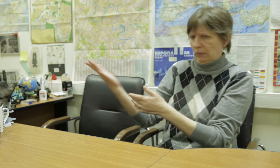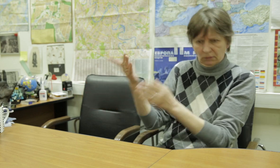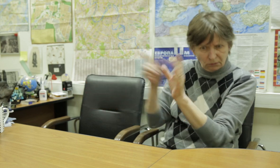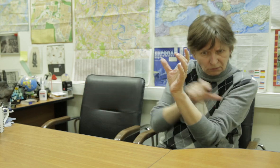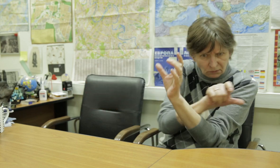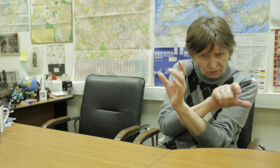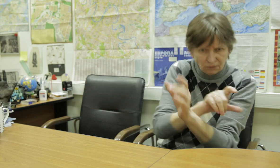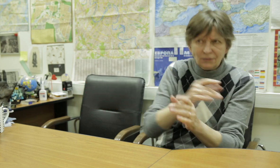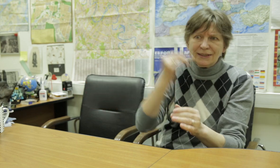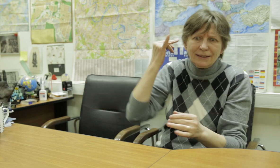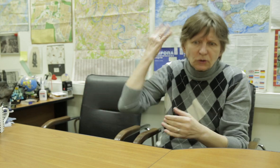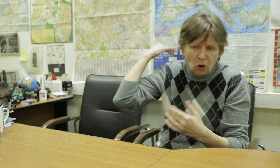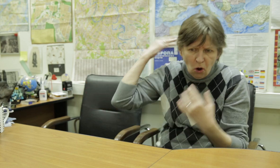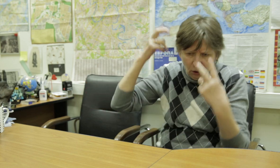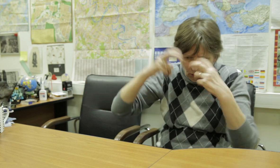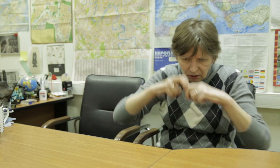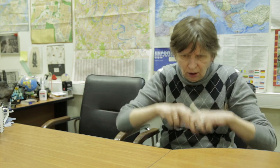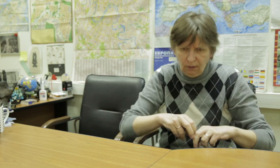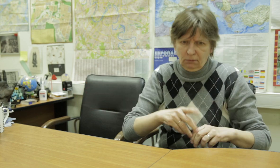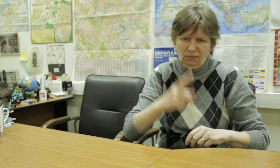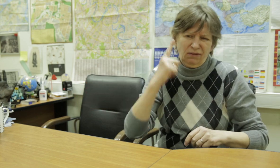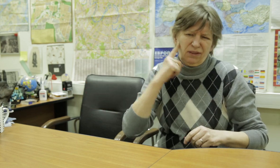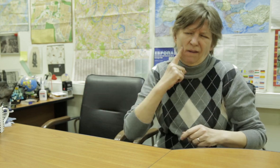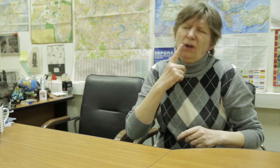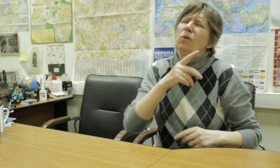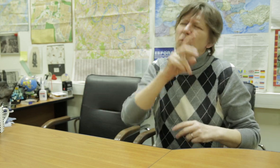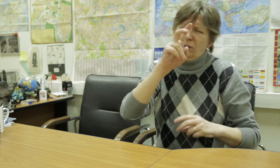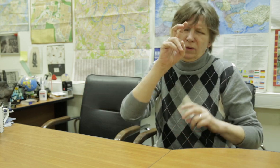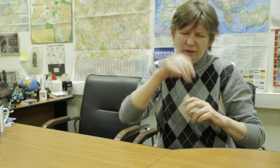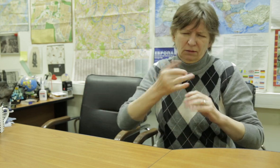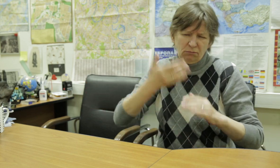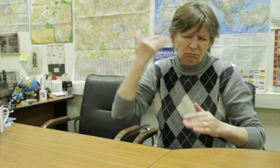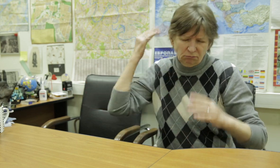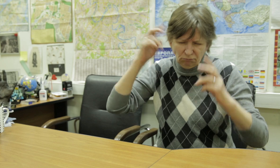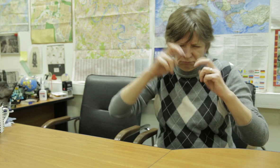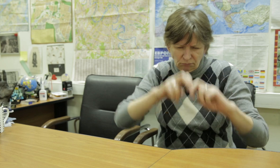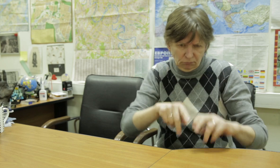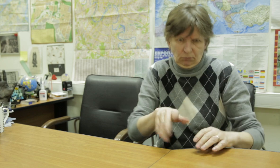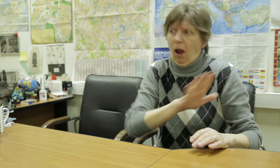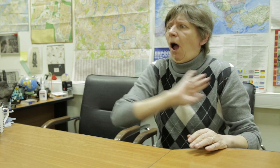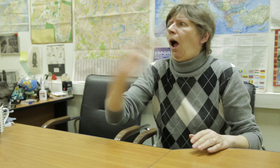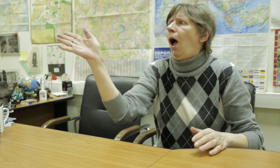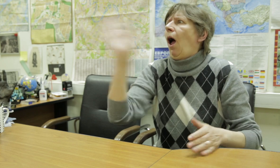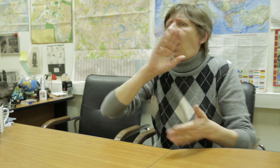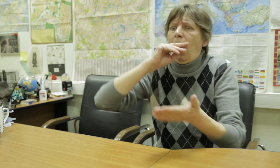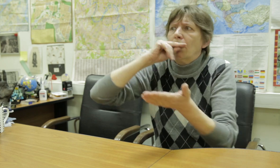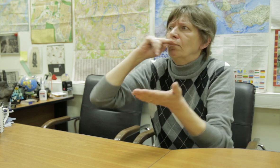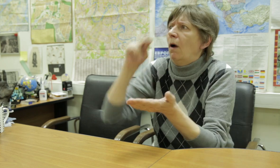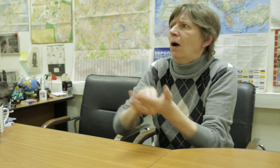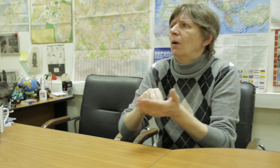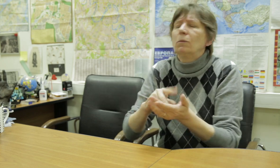were paid a salary. This was short-lived because the czar ran into financial trouble and withdrew